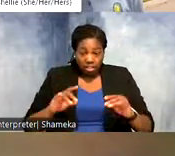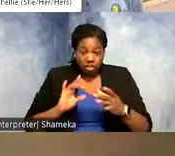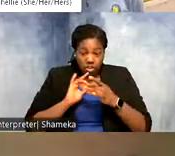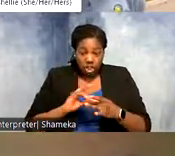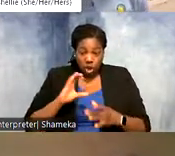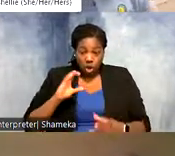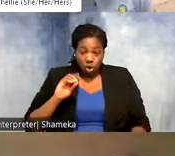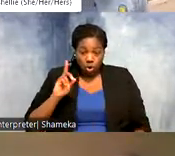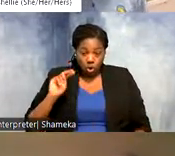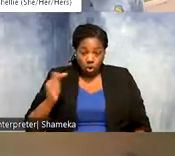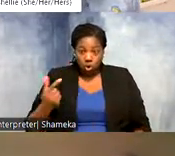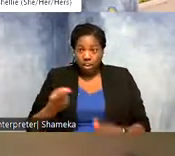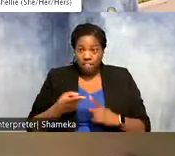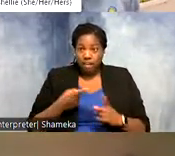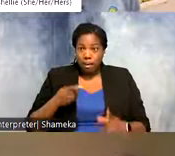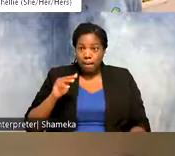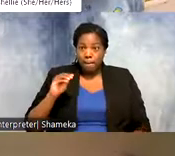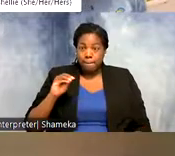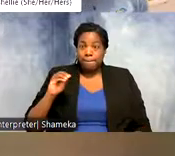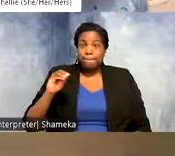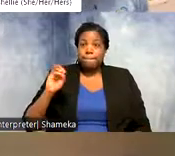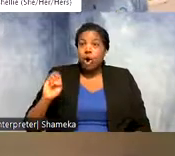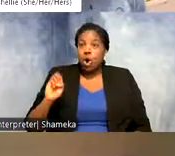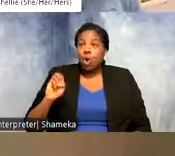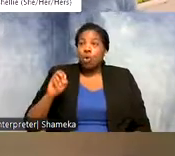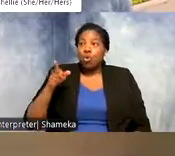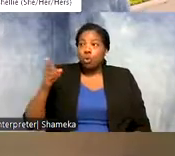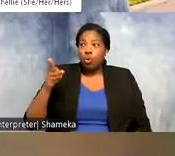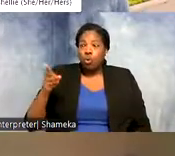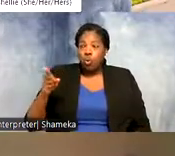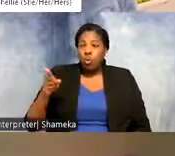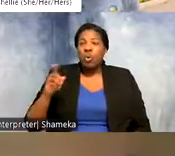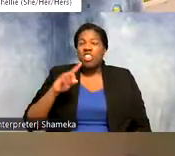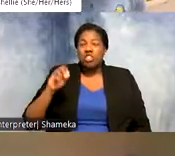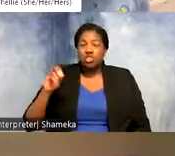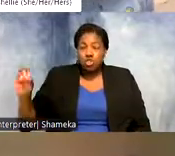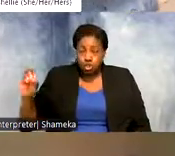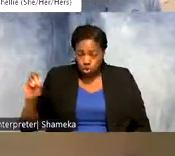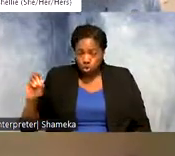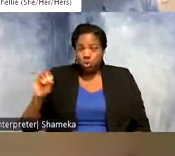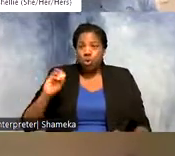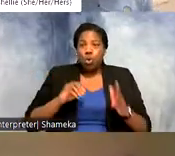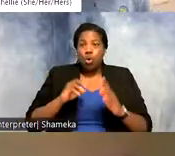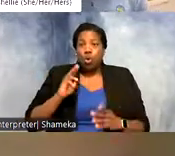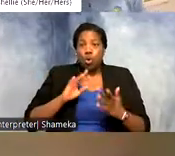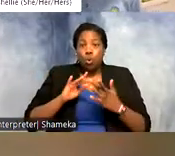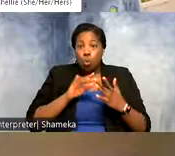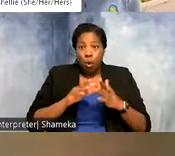came from Mo, the zoo's web developer, who joined us for an UnZOOsual Career so look for that link to our